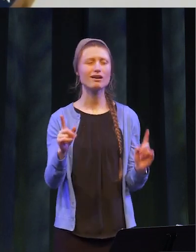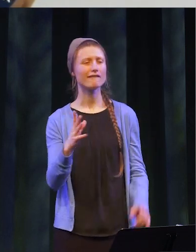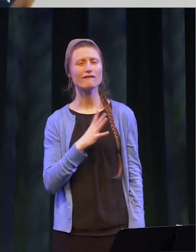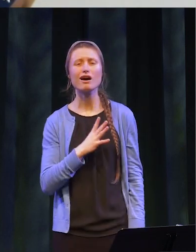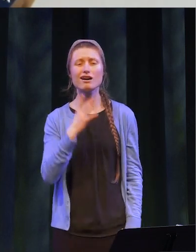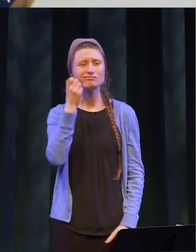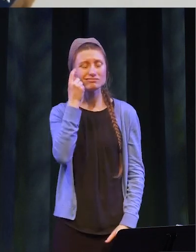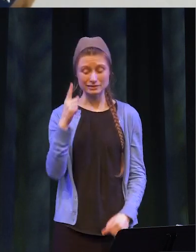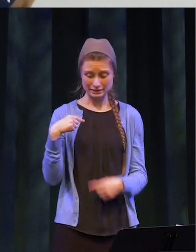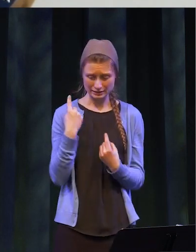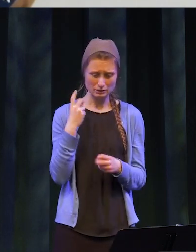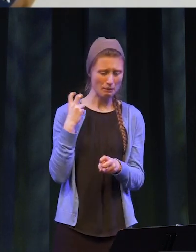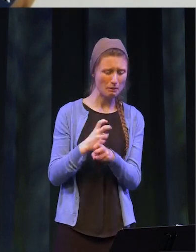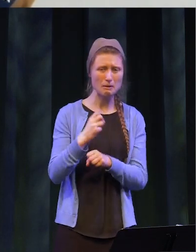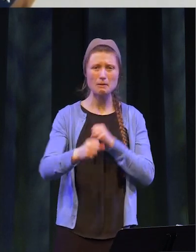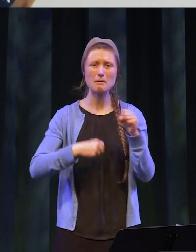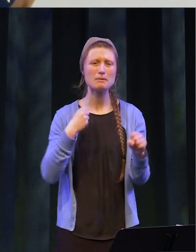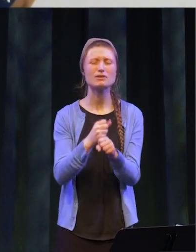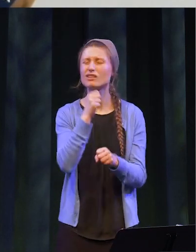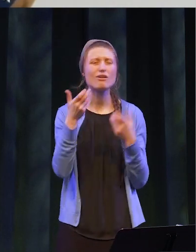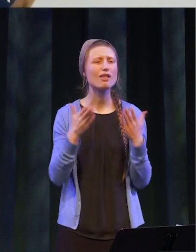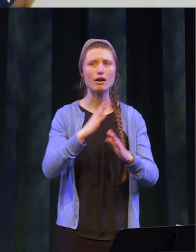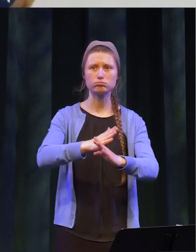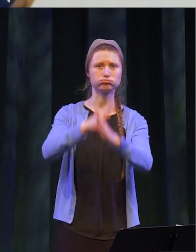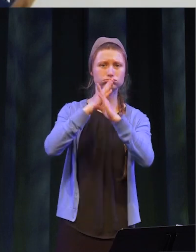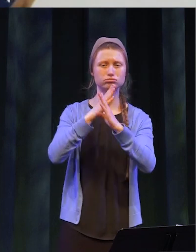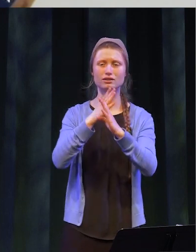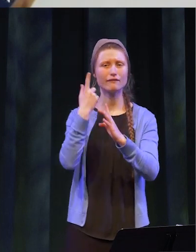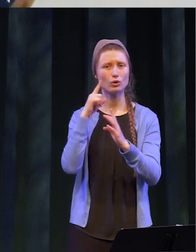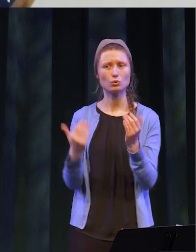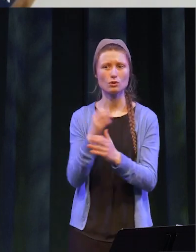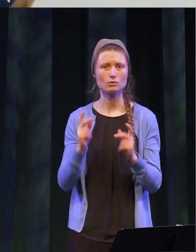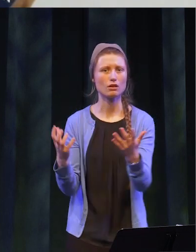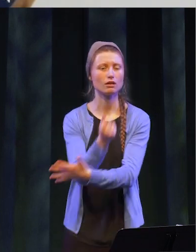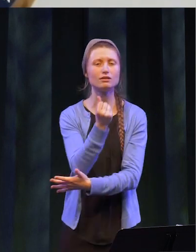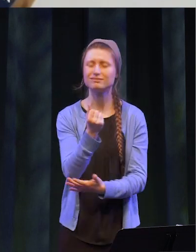the harshness of this past year prevent you from seizing new opportunities. They’re